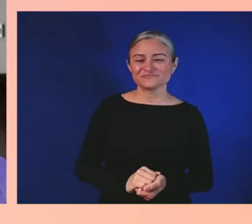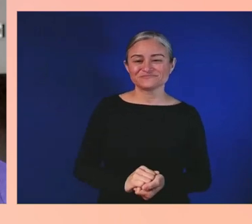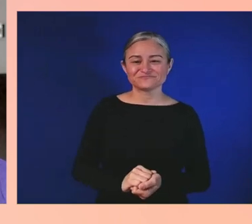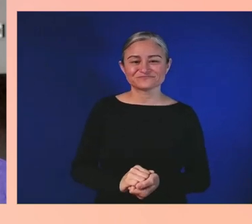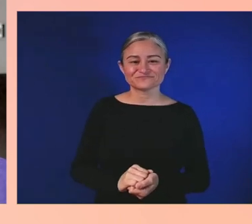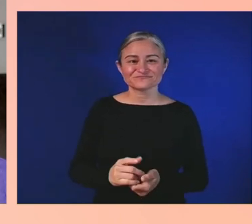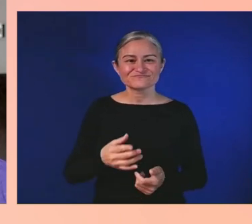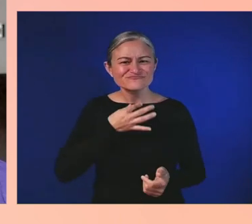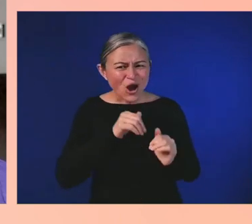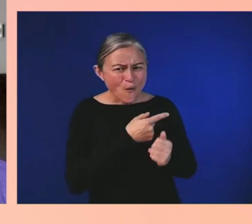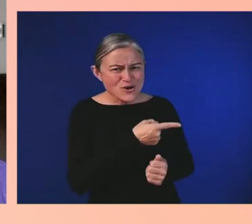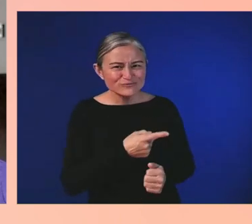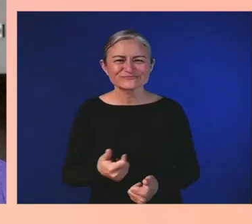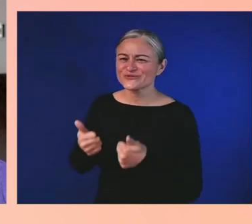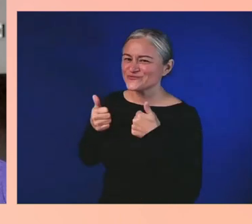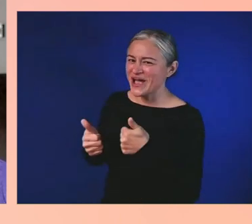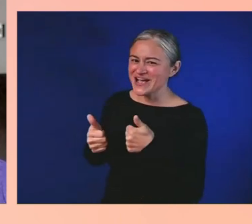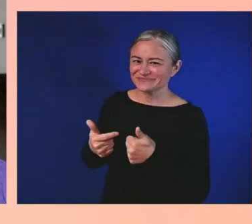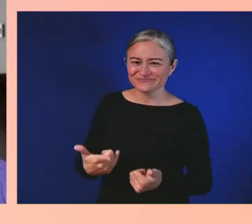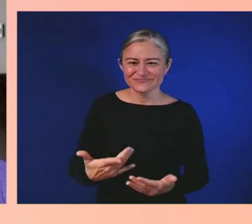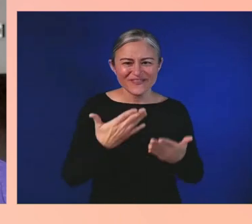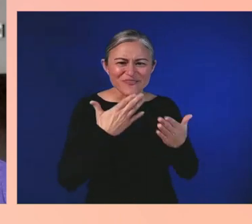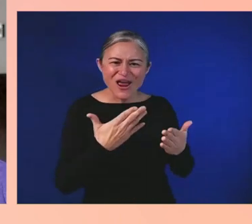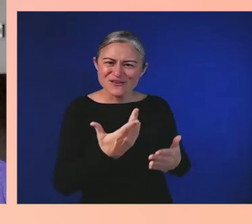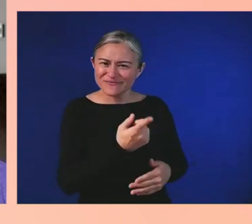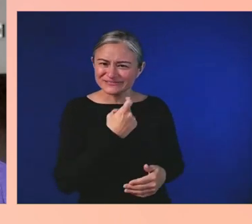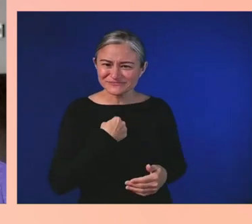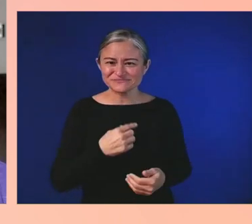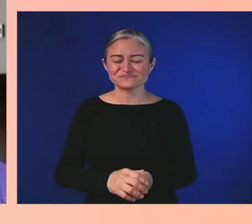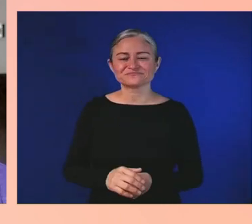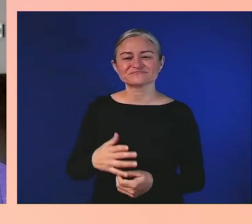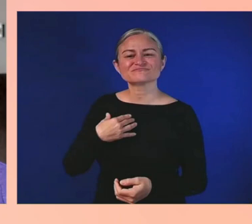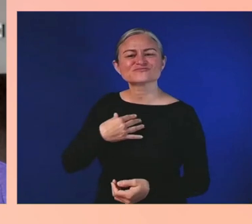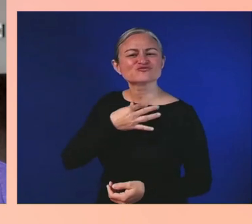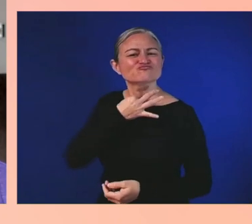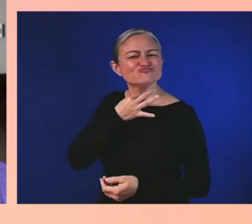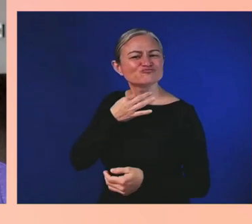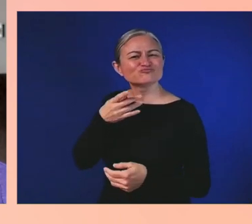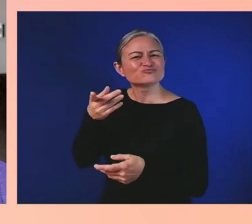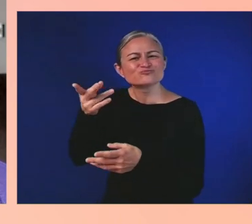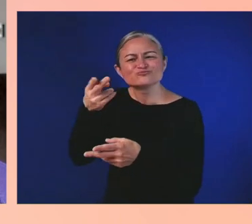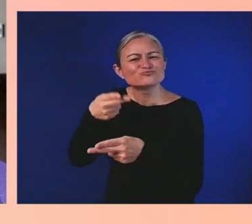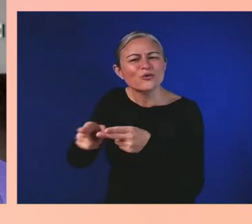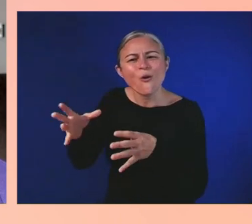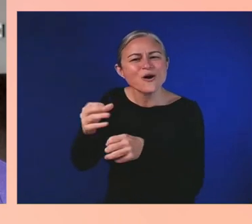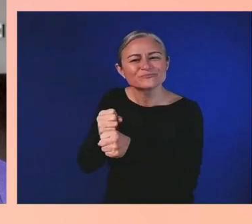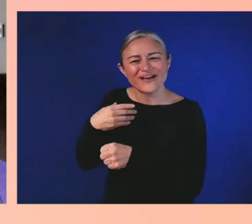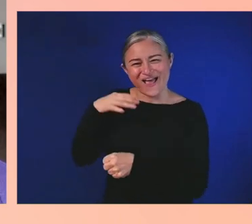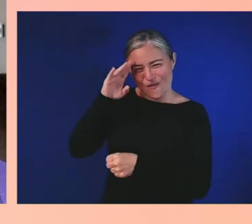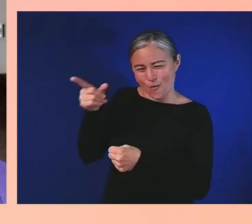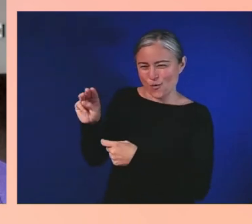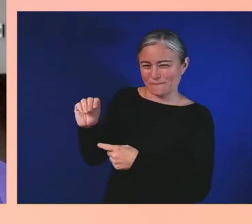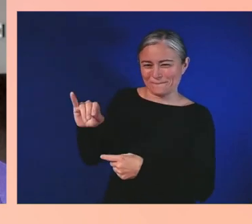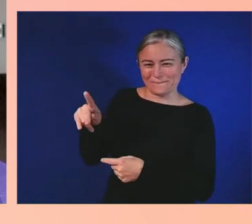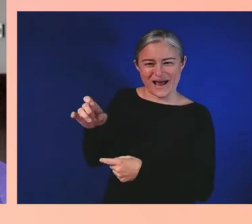Now we better start with an intro so people know, I know who you are, but introduce yourself to the crowd; share who you are and what you do.